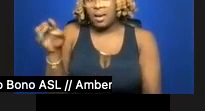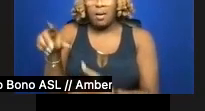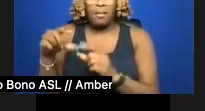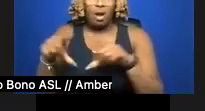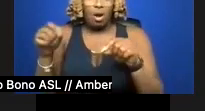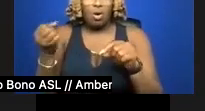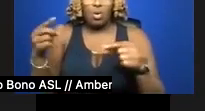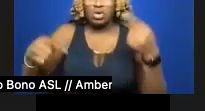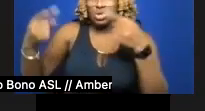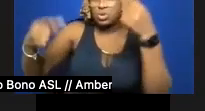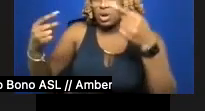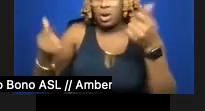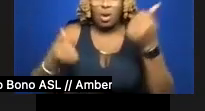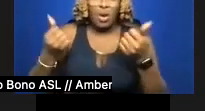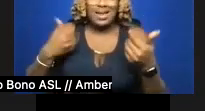to which I exist for Social Security,